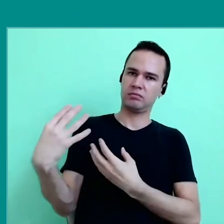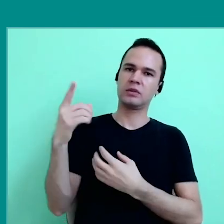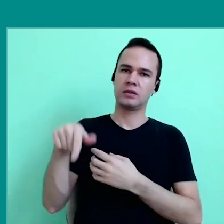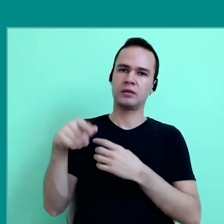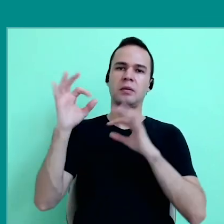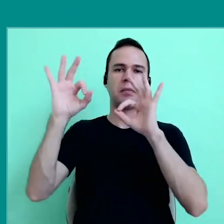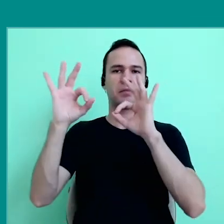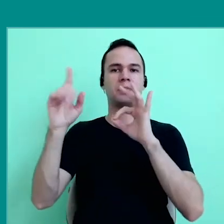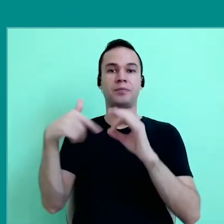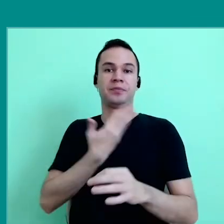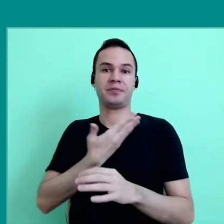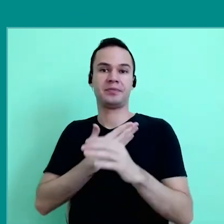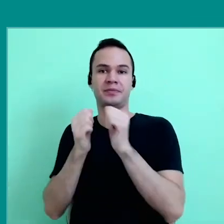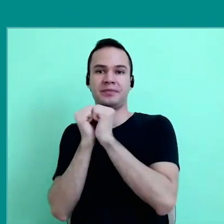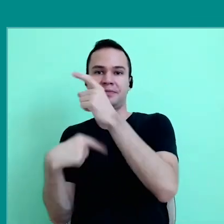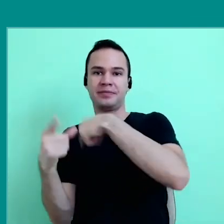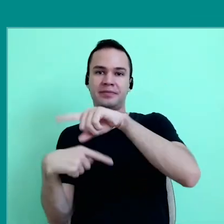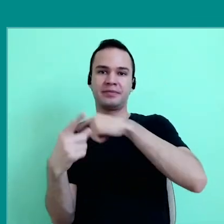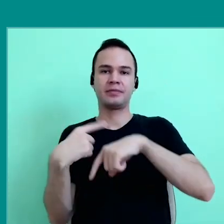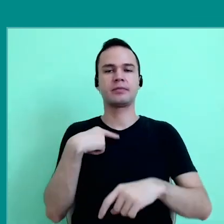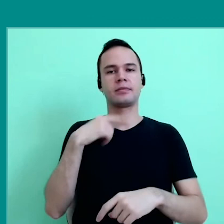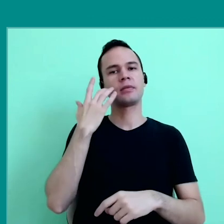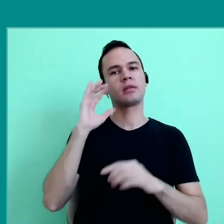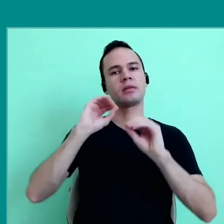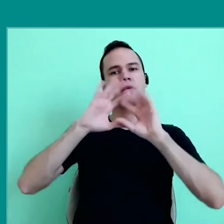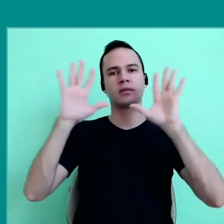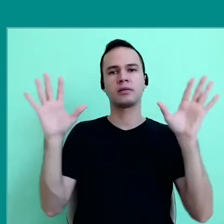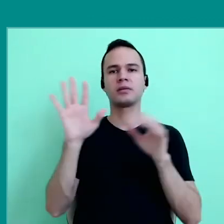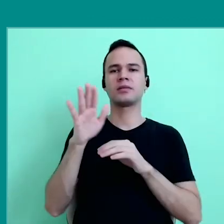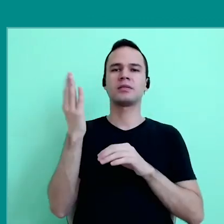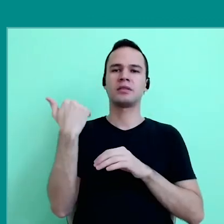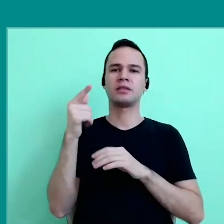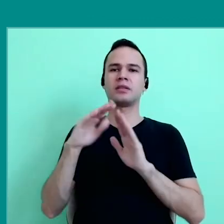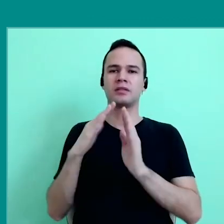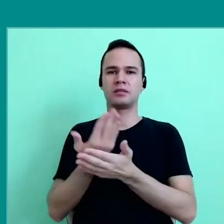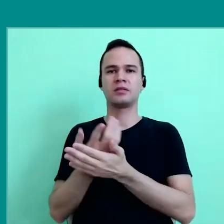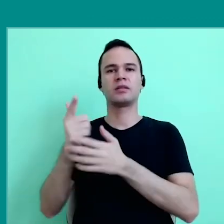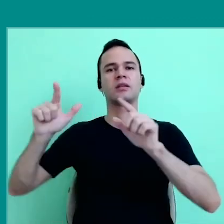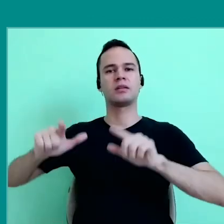it's a privilege be with friends. I think it's clear, more than before, that the school is a space